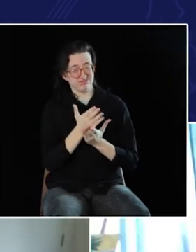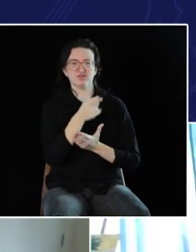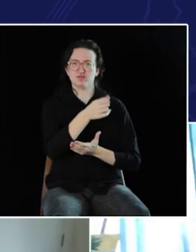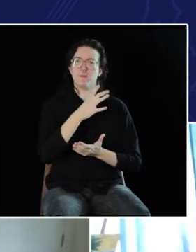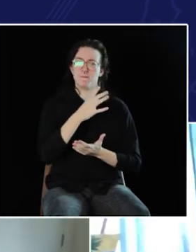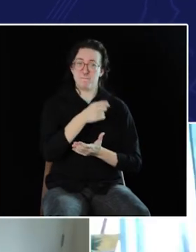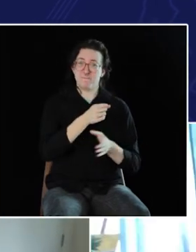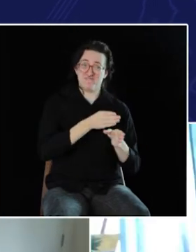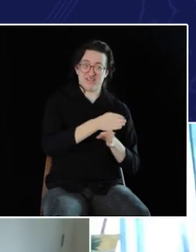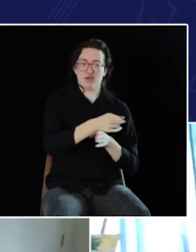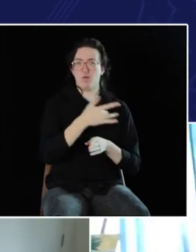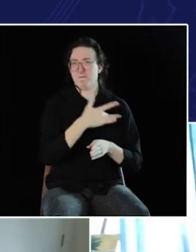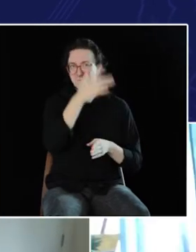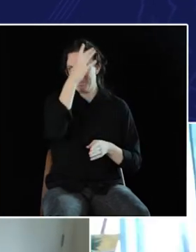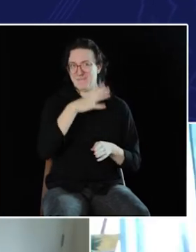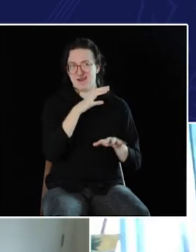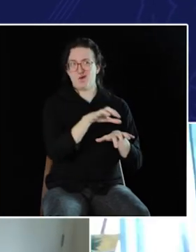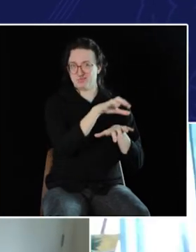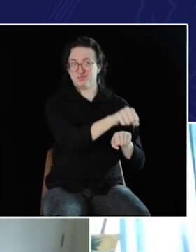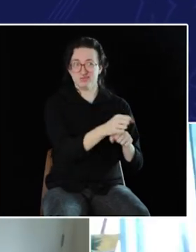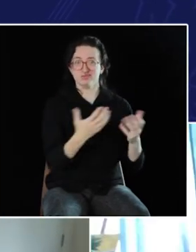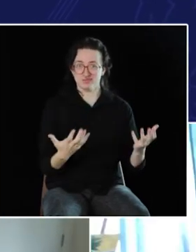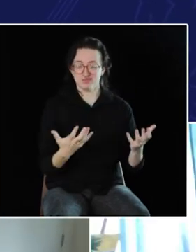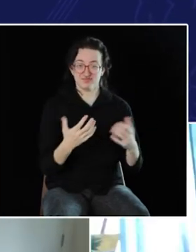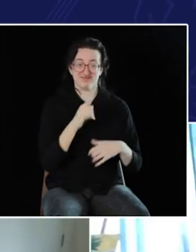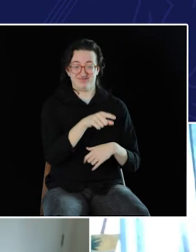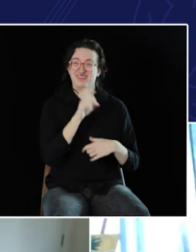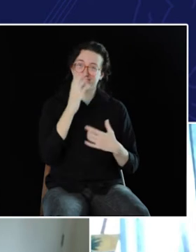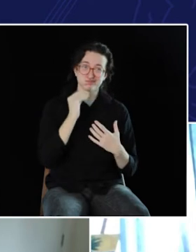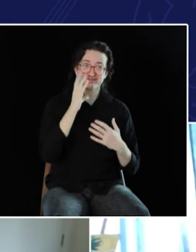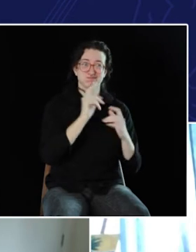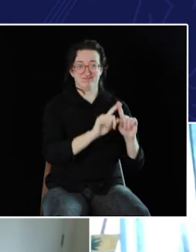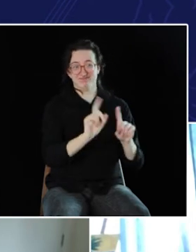[DR. RUFFIN]: She had to figure out how to succeed in a very male-dominated specialty